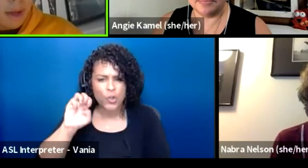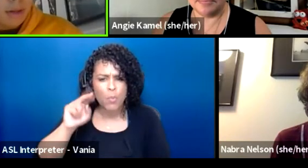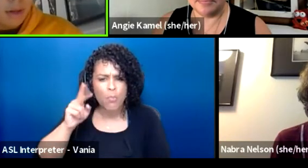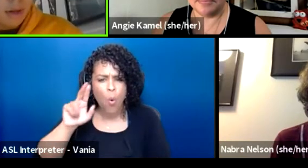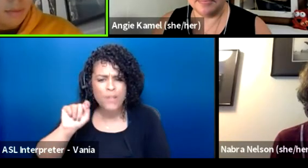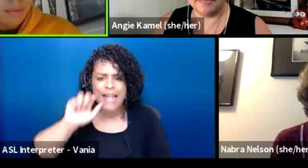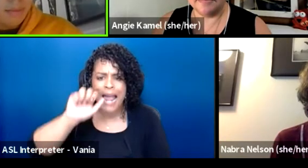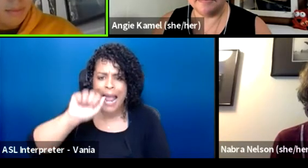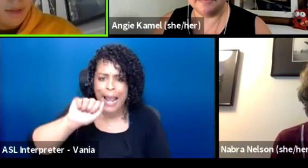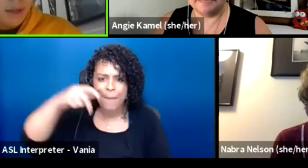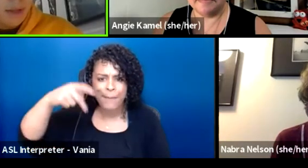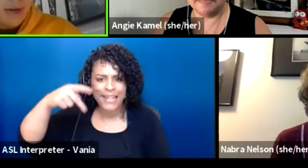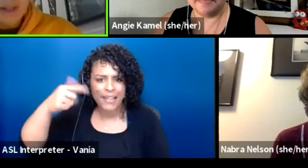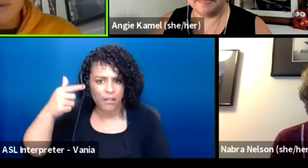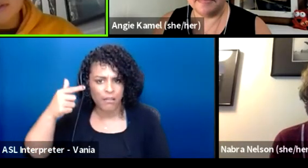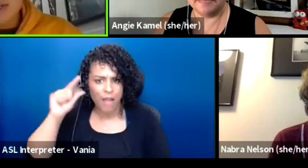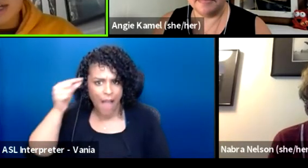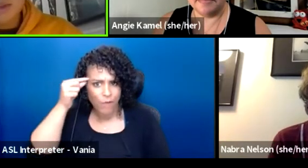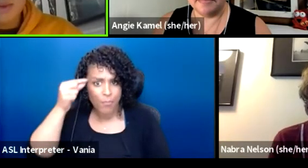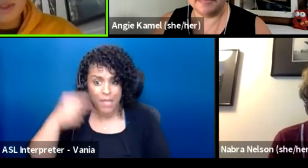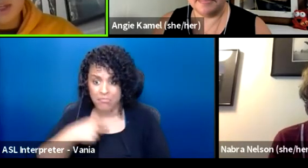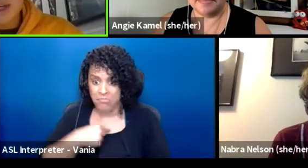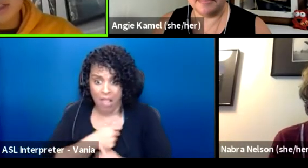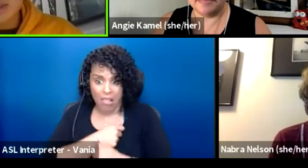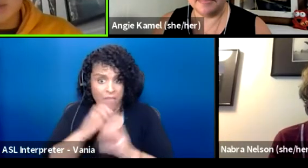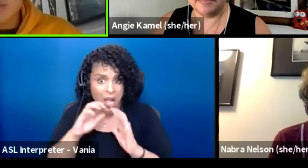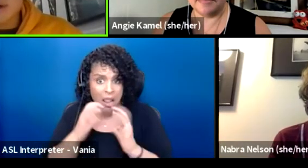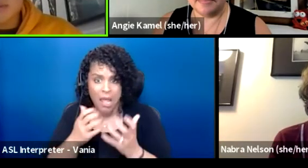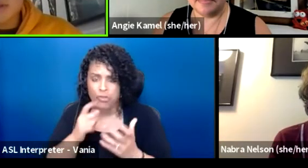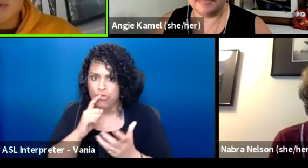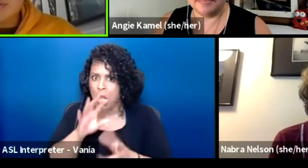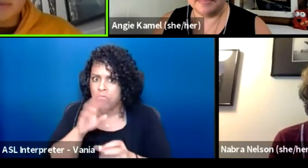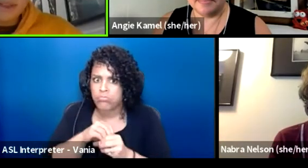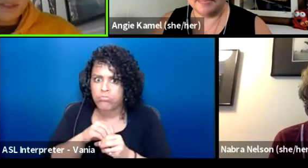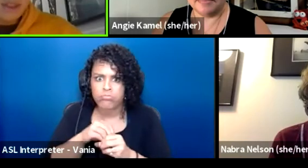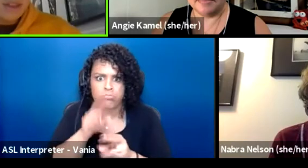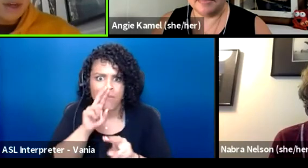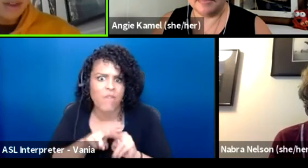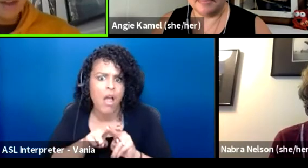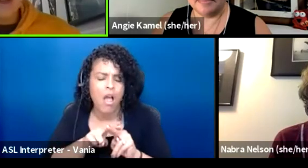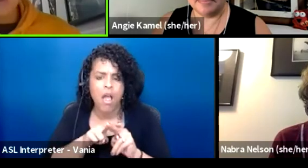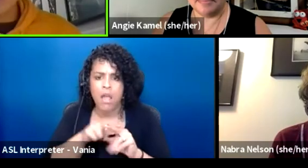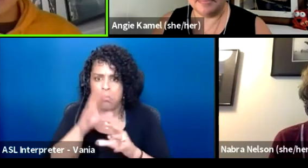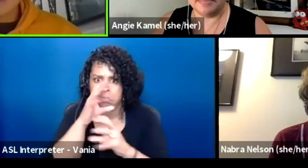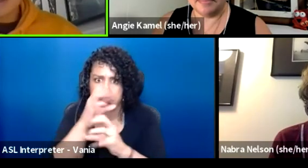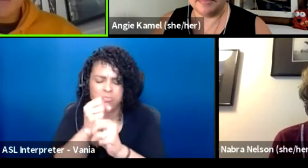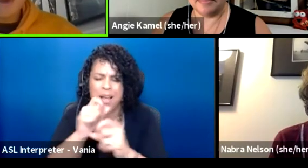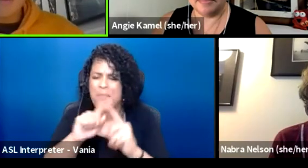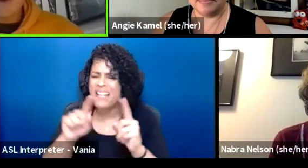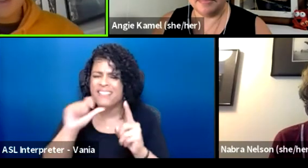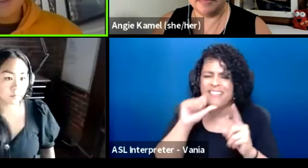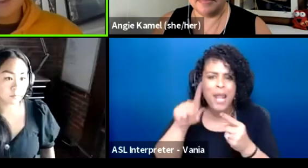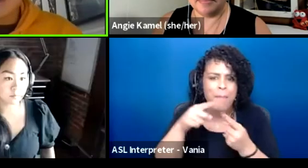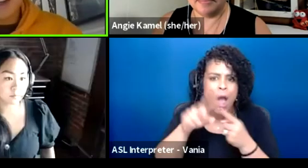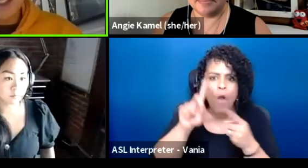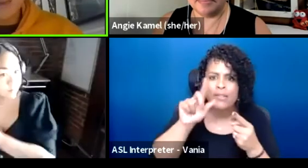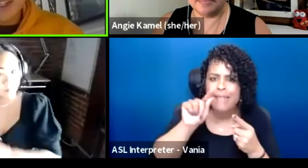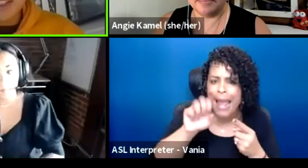And I love the class, it's really engaging, it's really fun. But it's not the dates and it's not memorizing the textbook